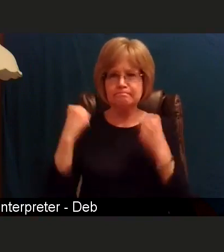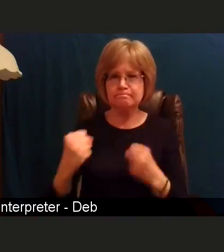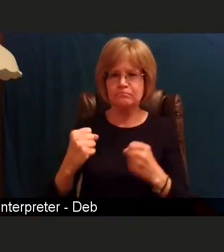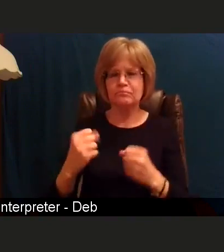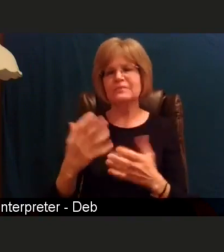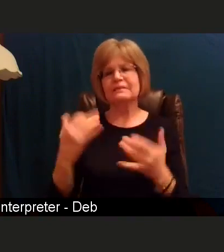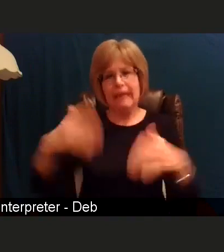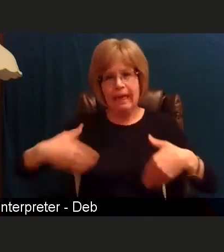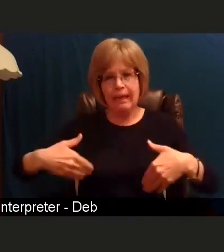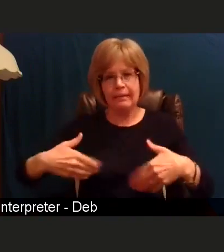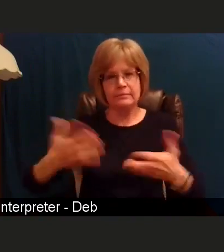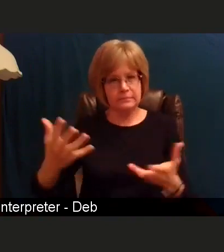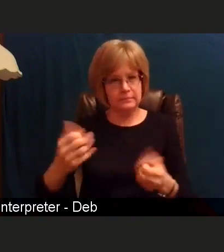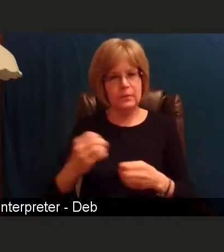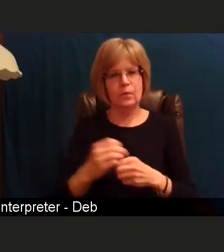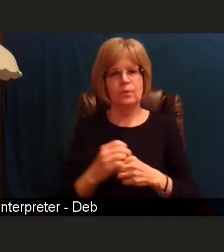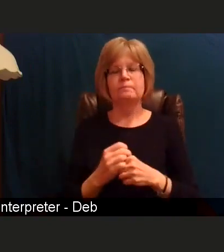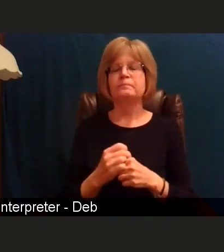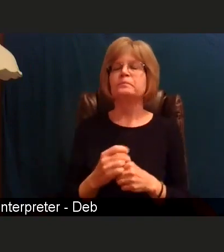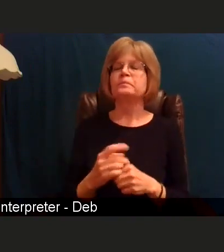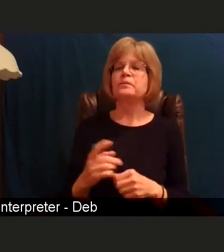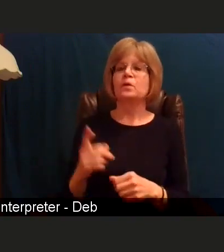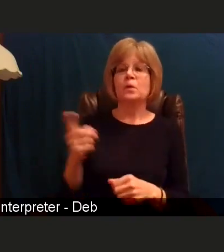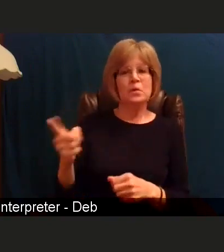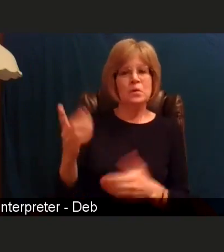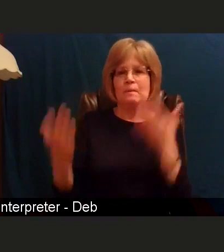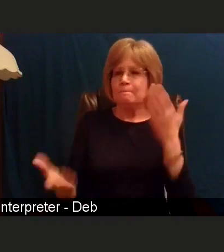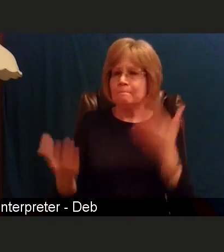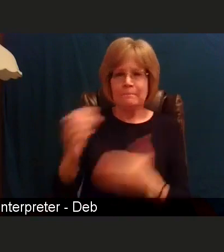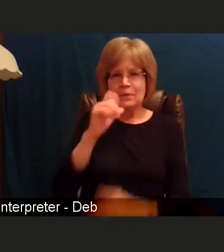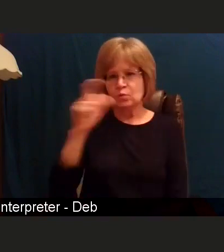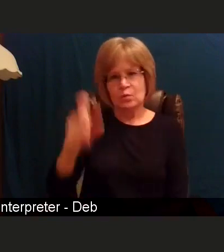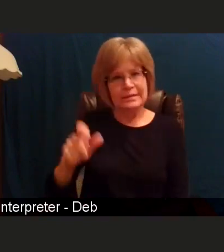So you probably will not need a prescription for the vaccine